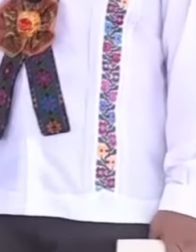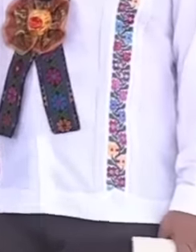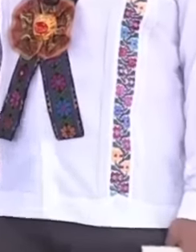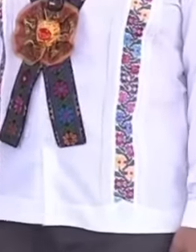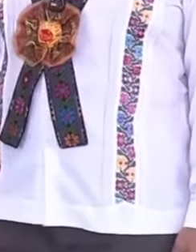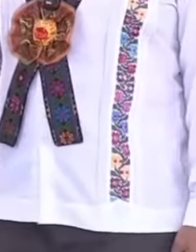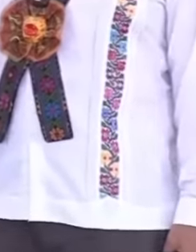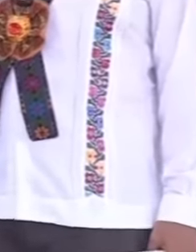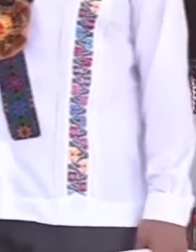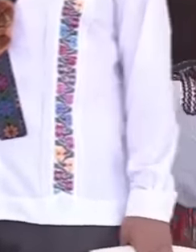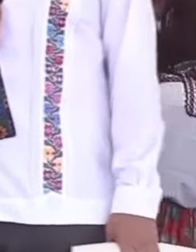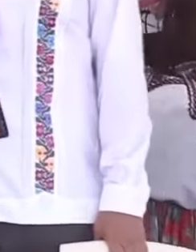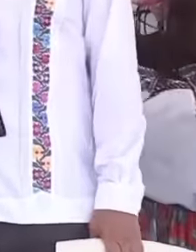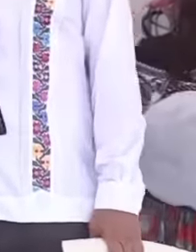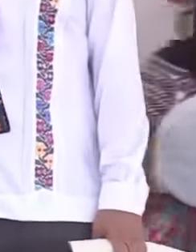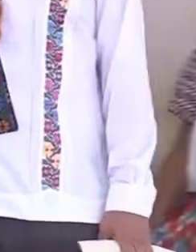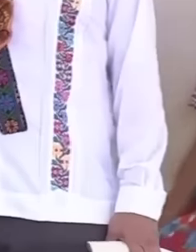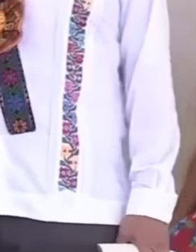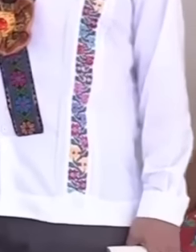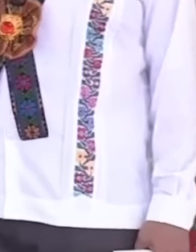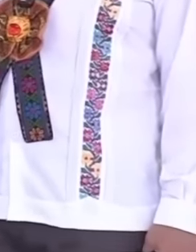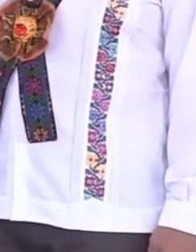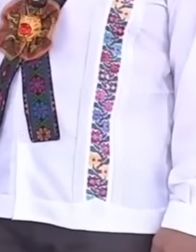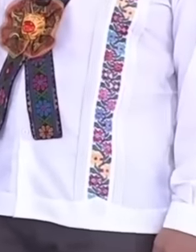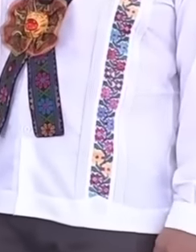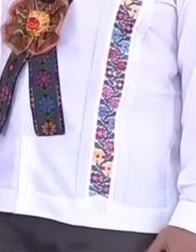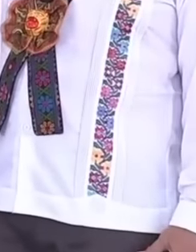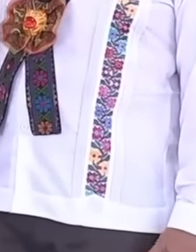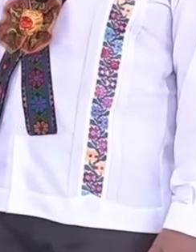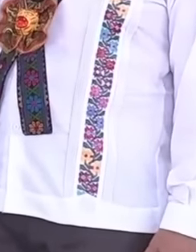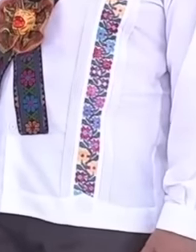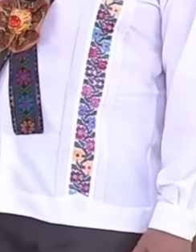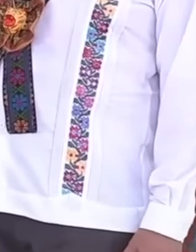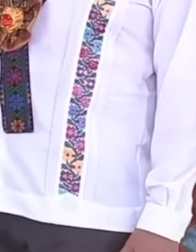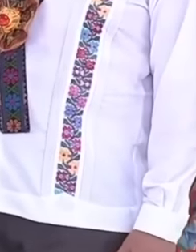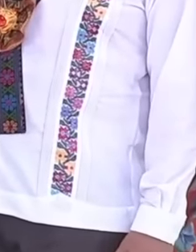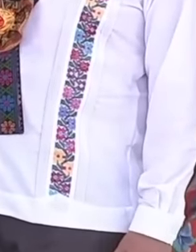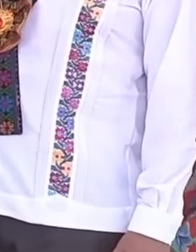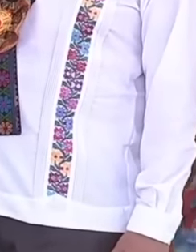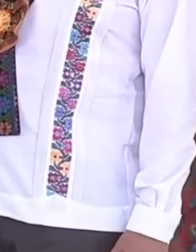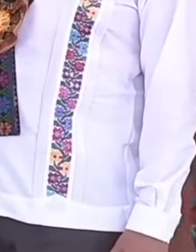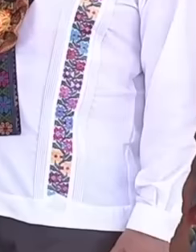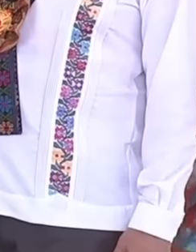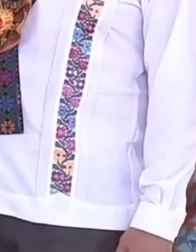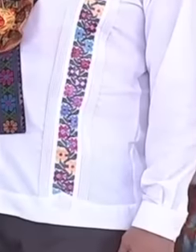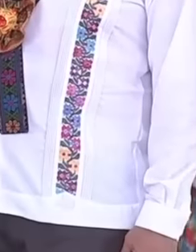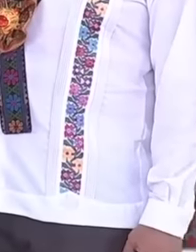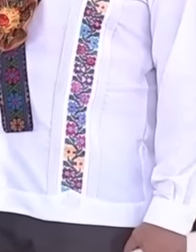president Claudia shen right now It is located on the Costa Chica, a beautiful land of inspiration